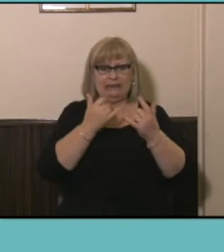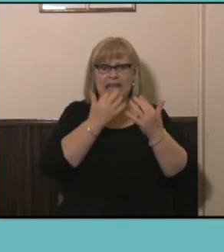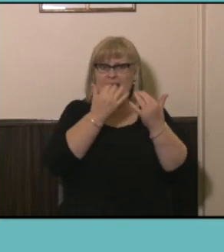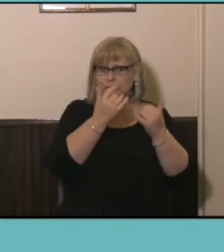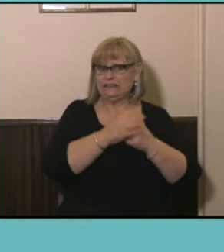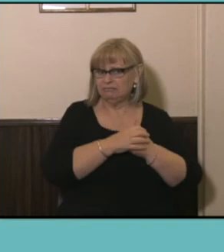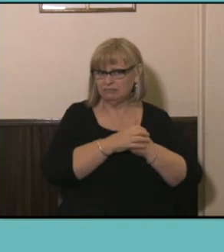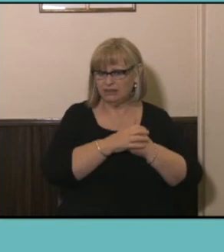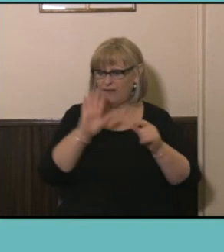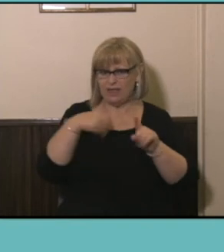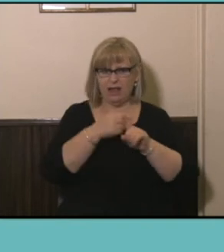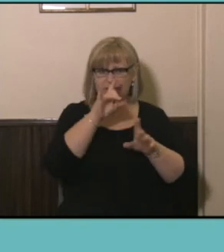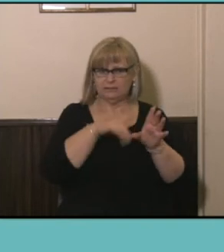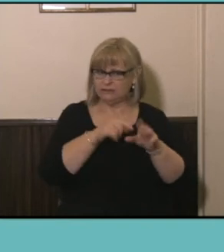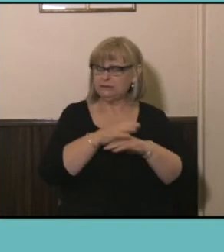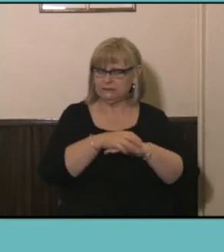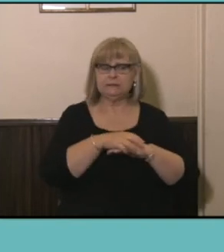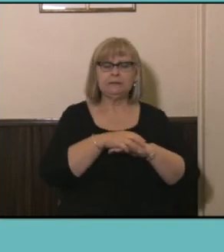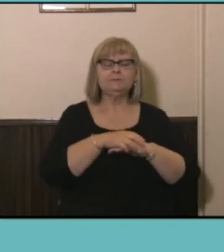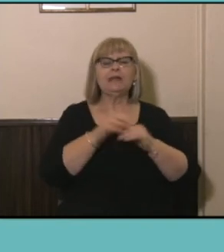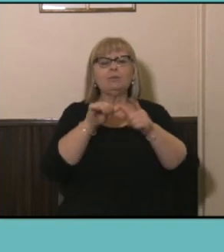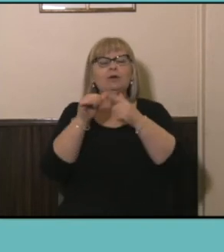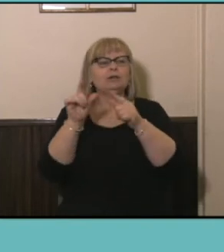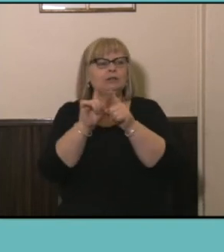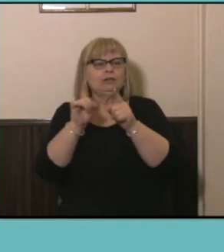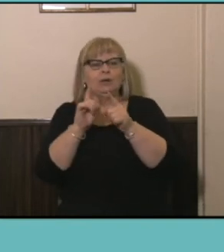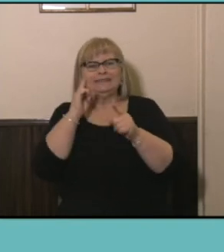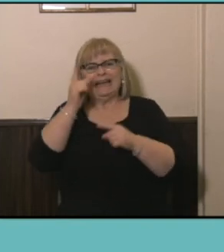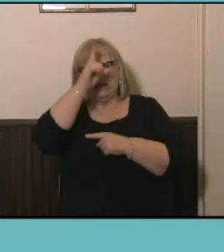accounting over the last ten years. We've also seen nursing with strong growth at